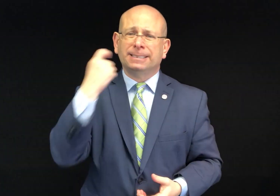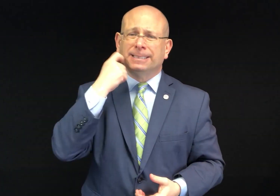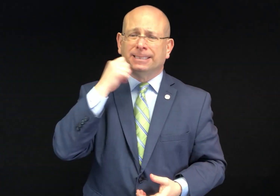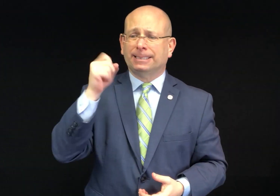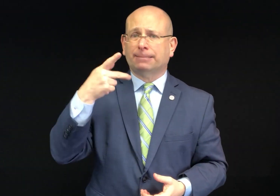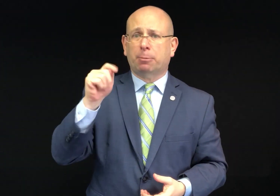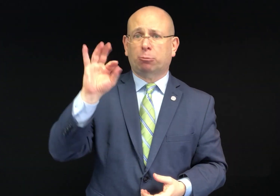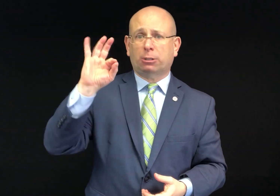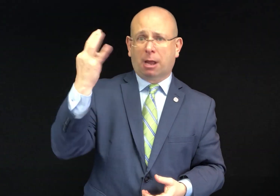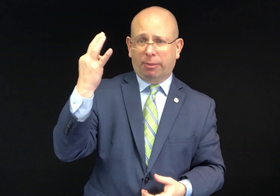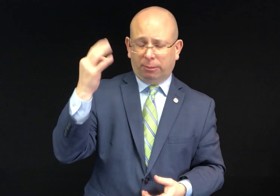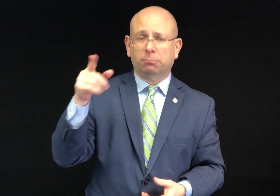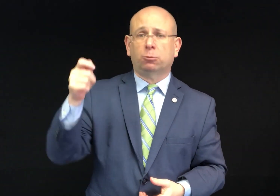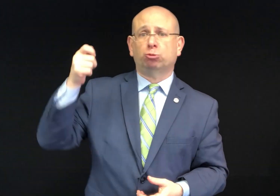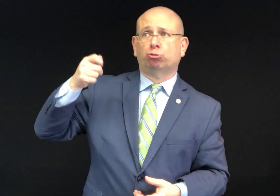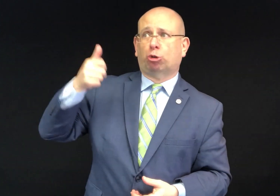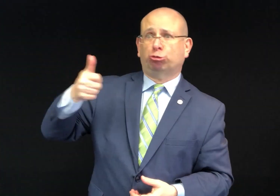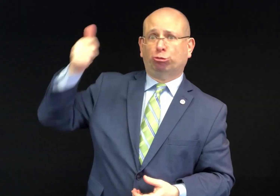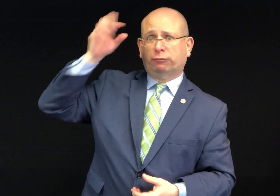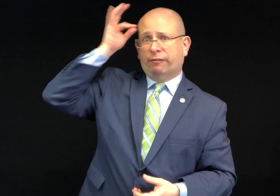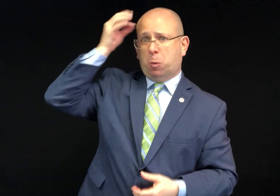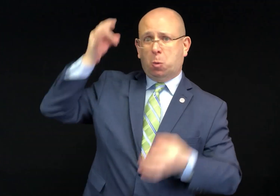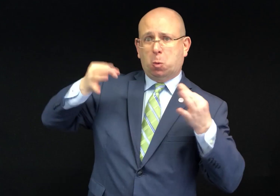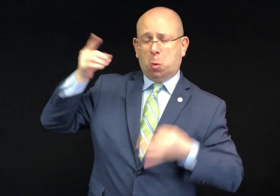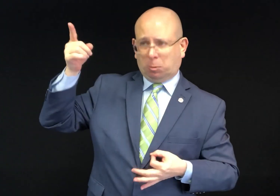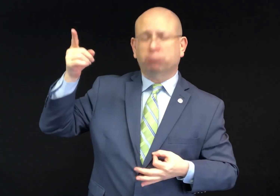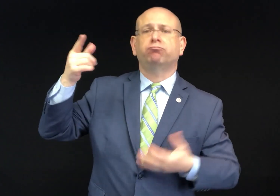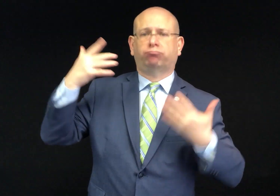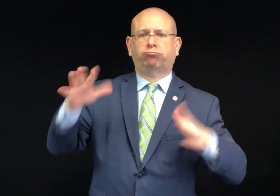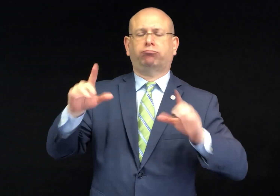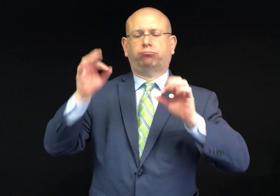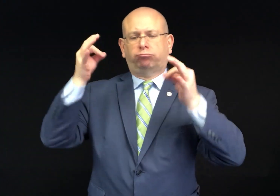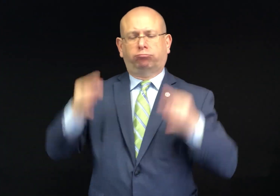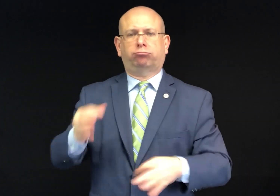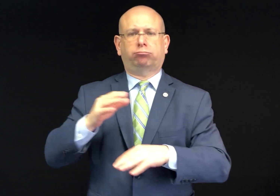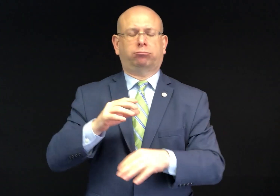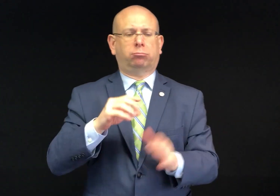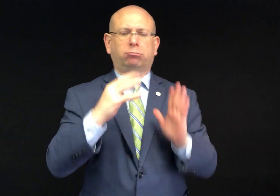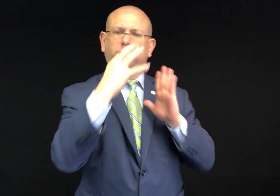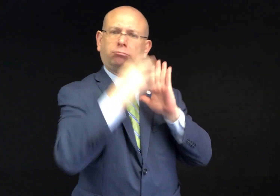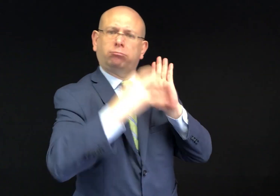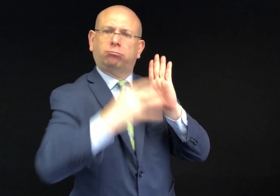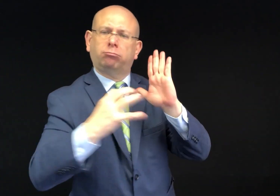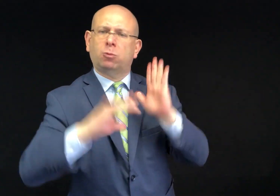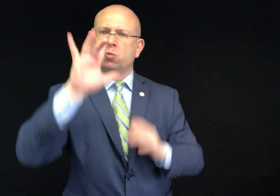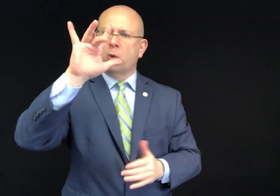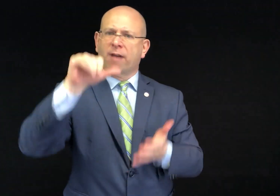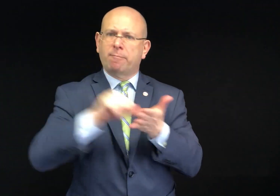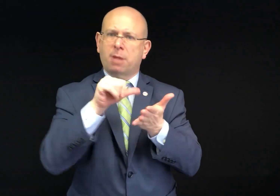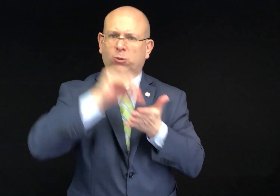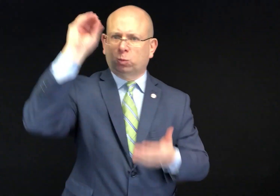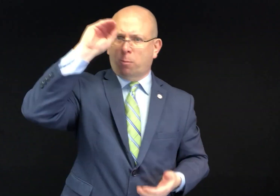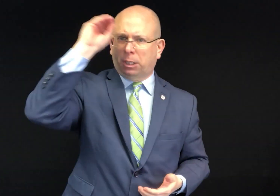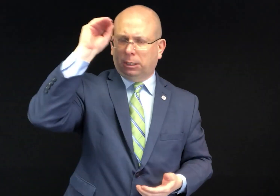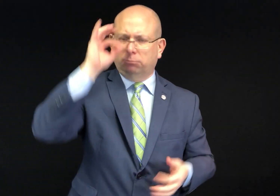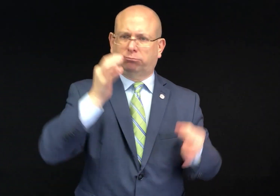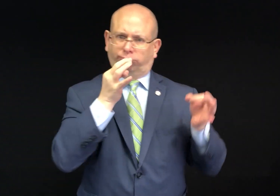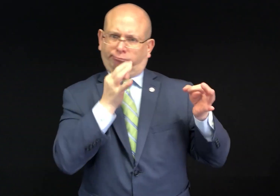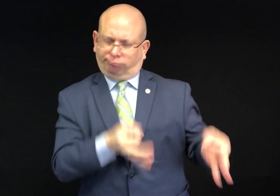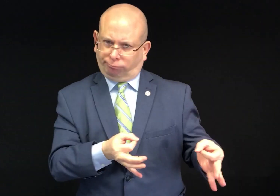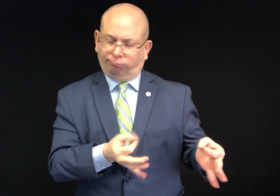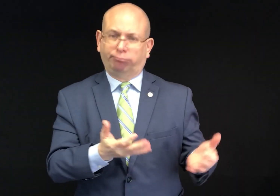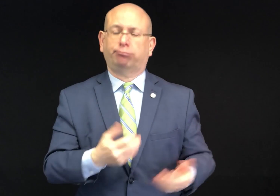On September 9th, the federal court judge wrote a 25 page opinion which stated that the White House